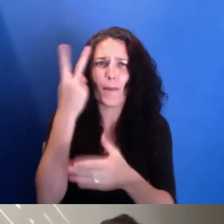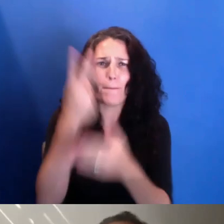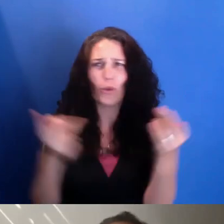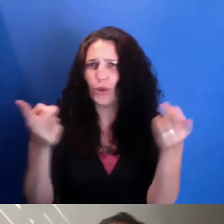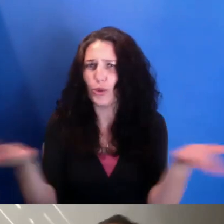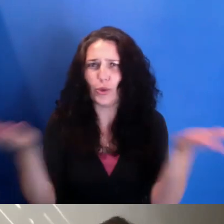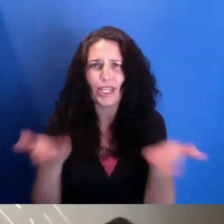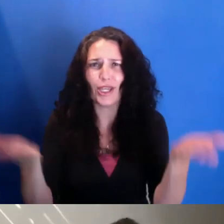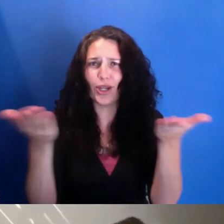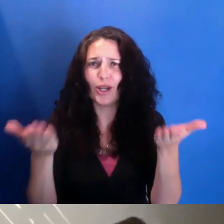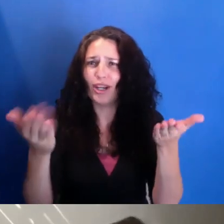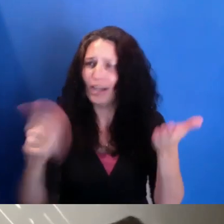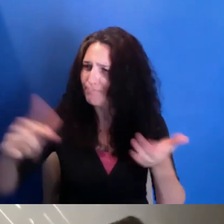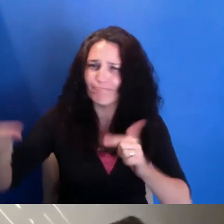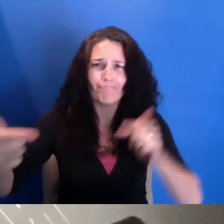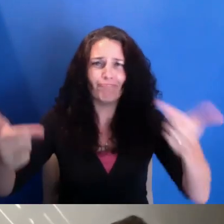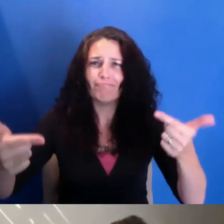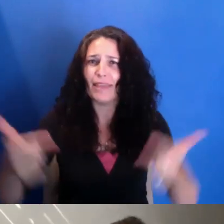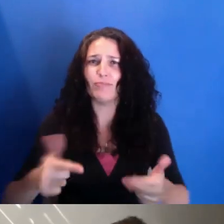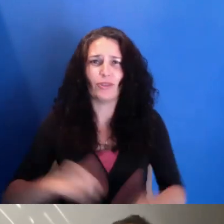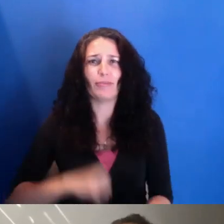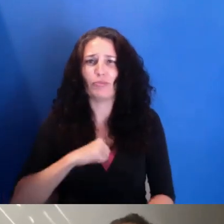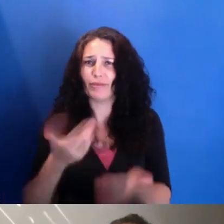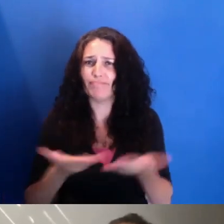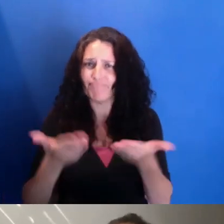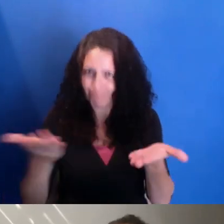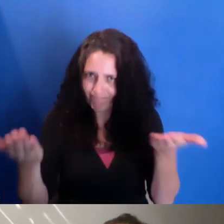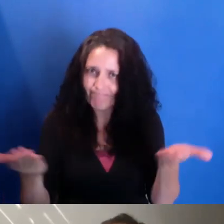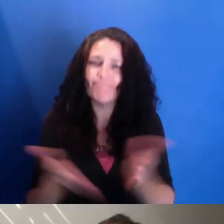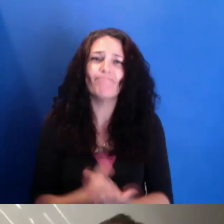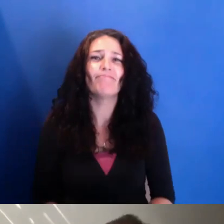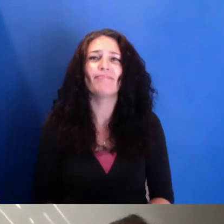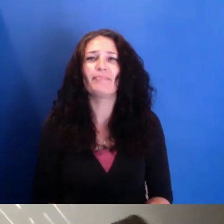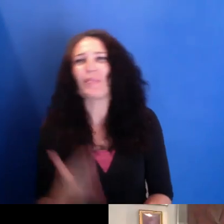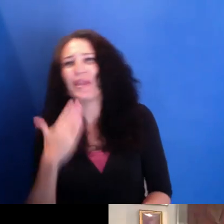The floor is yours. Thank you so much. Wow, thank you. Thanks a lot, Sonya.